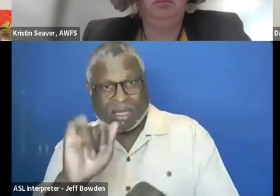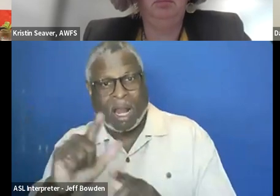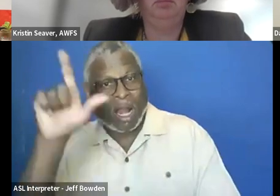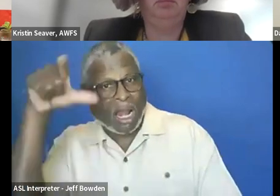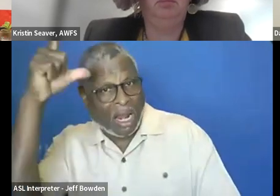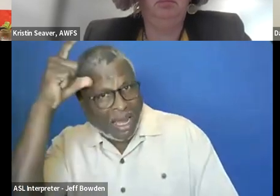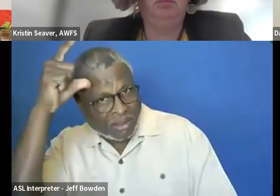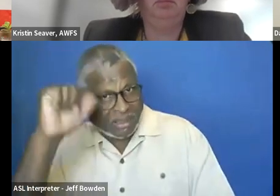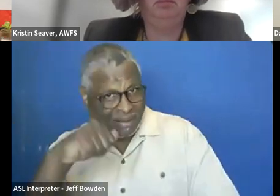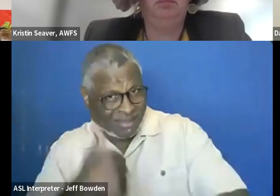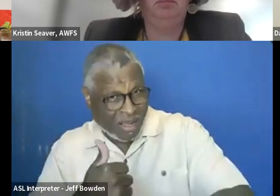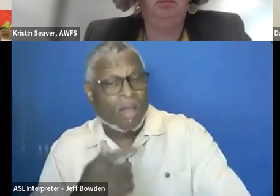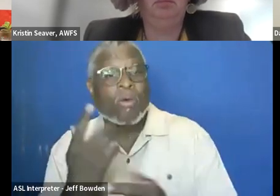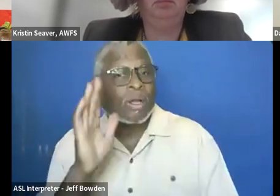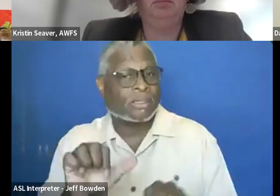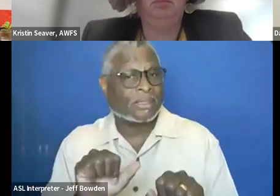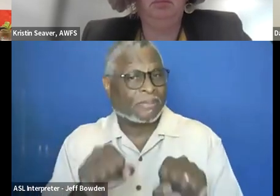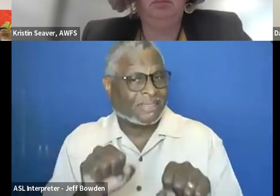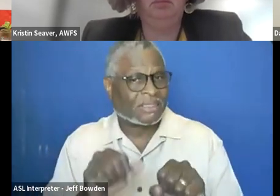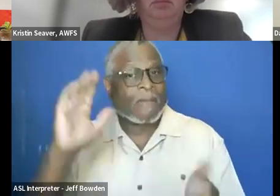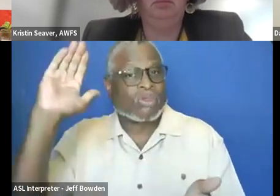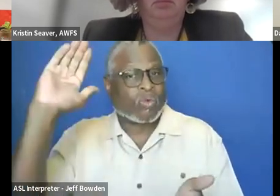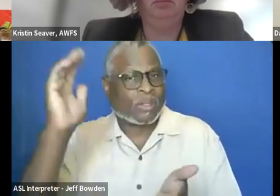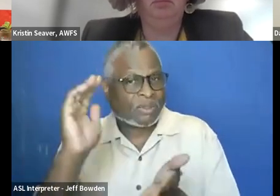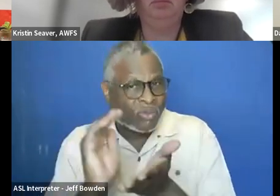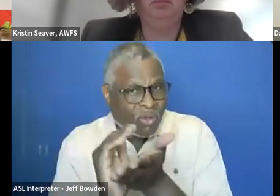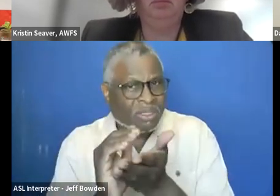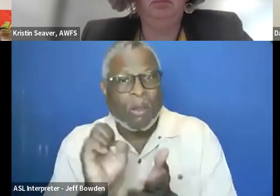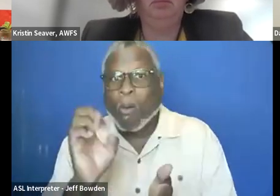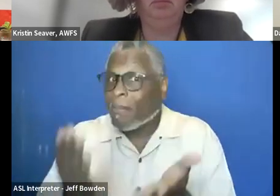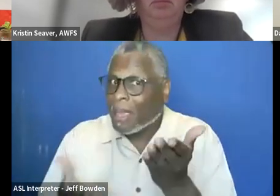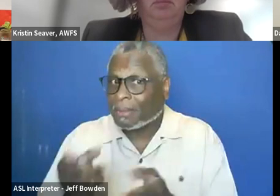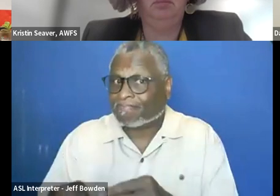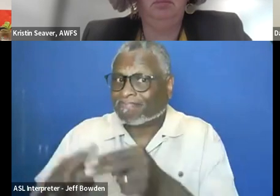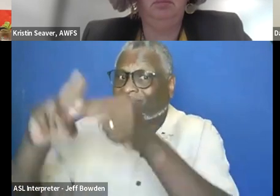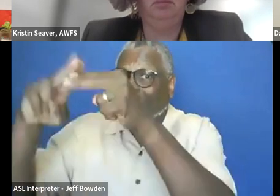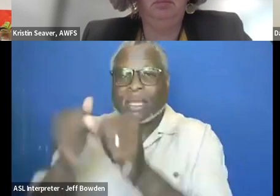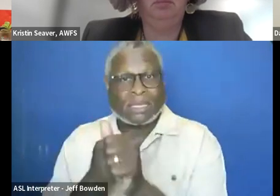to potentially reduce or increase compliance within this space?